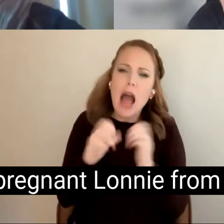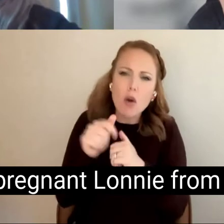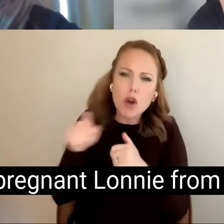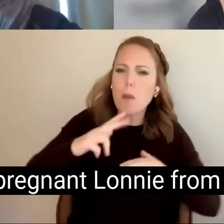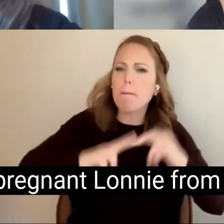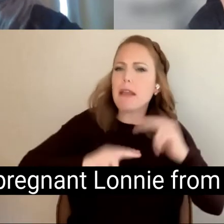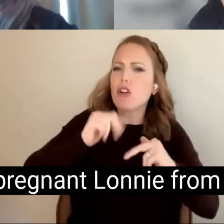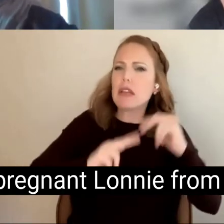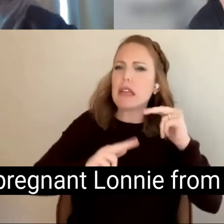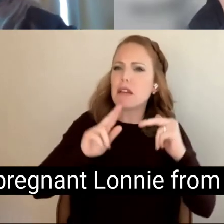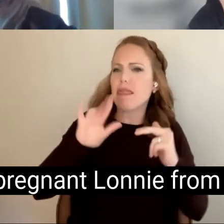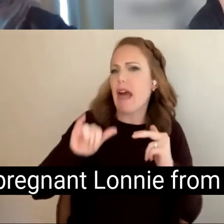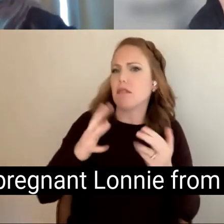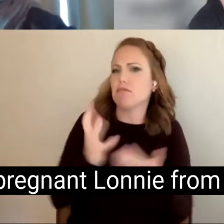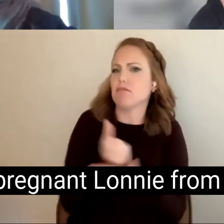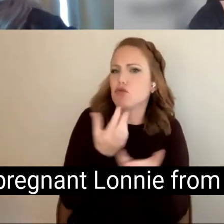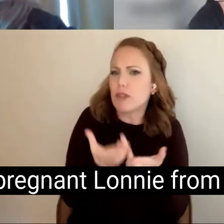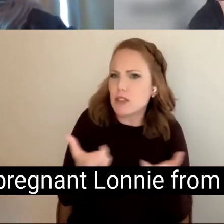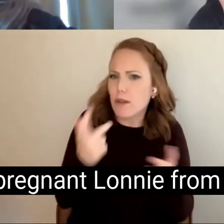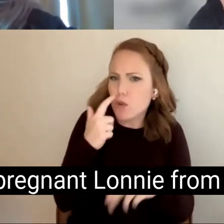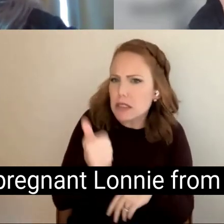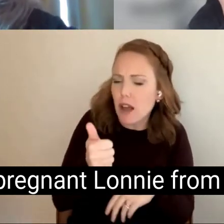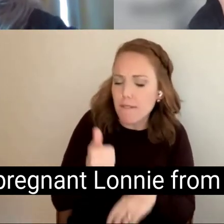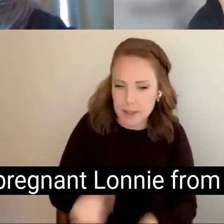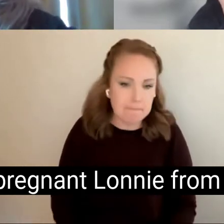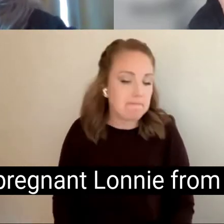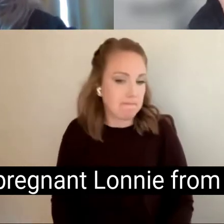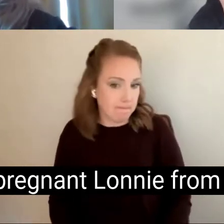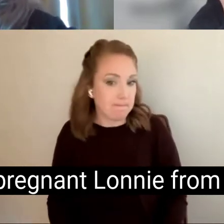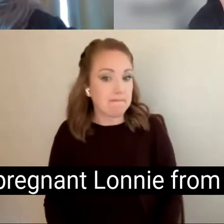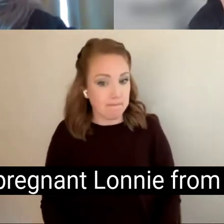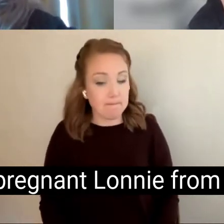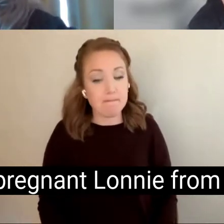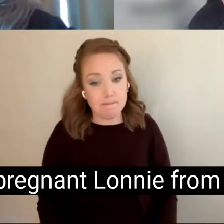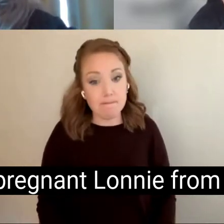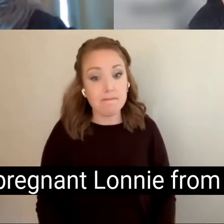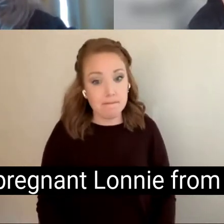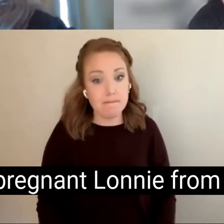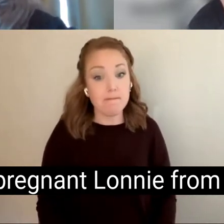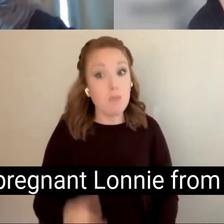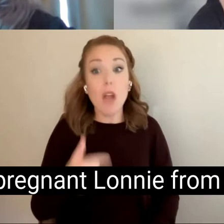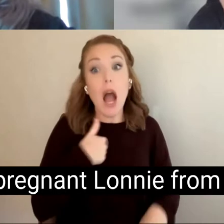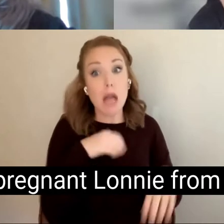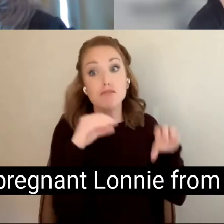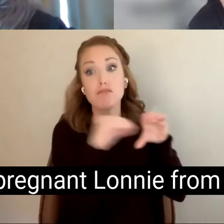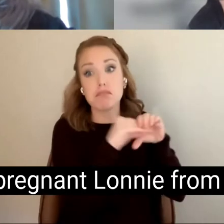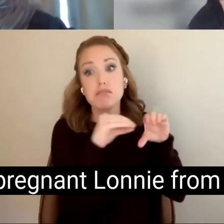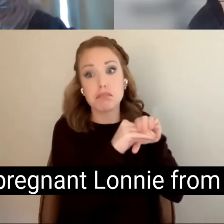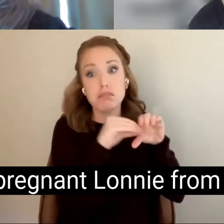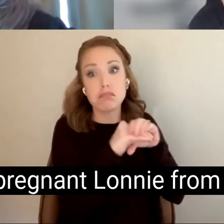yourself, pregnant Lonnie from light? So I